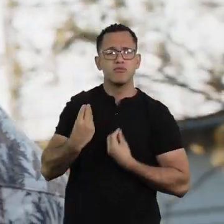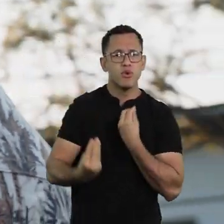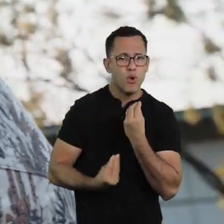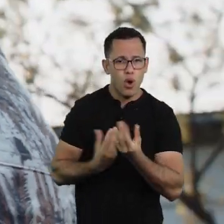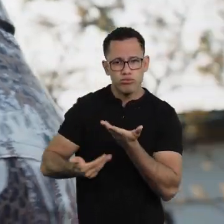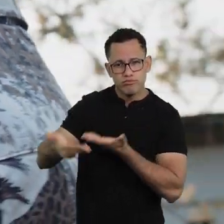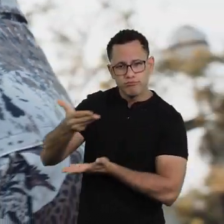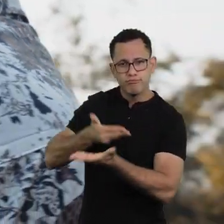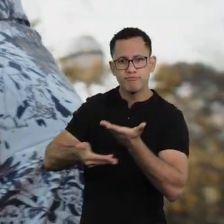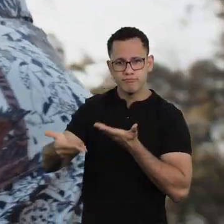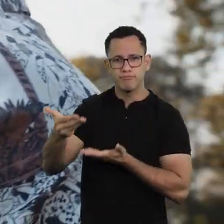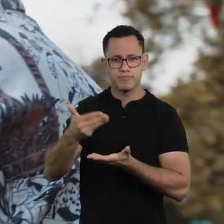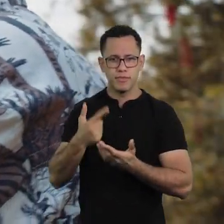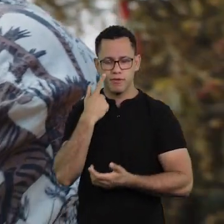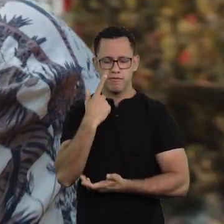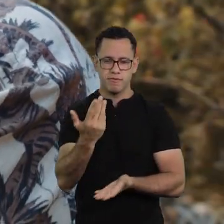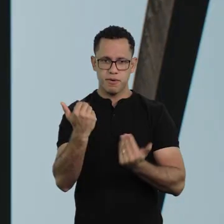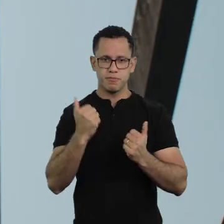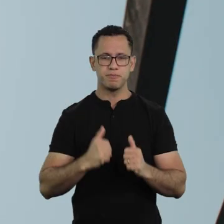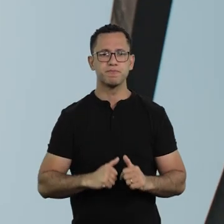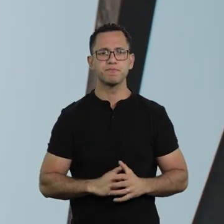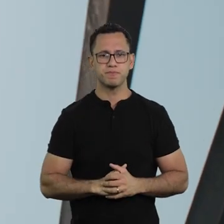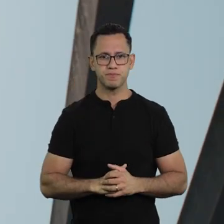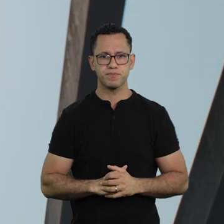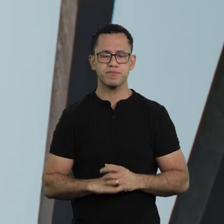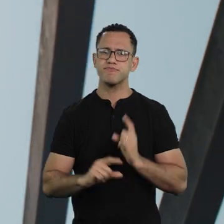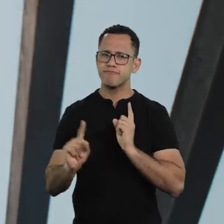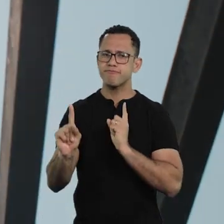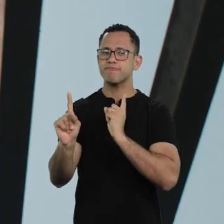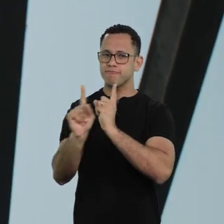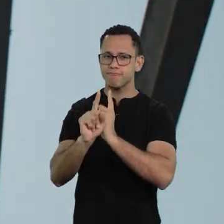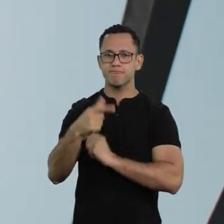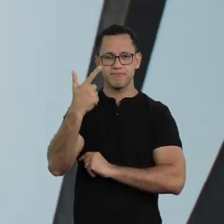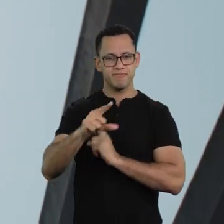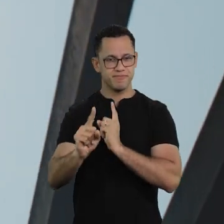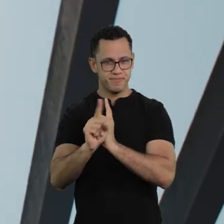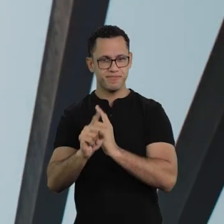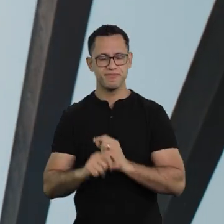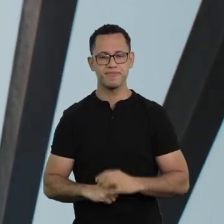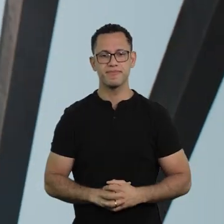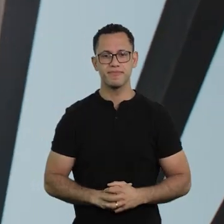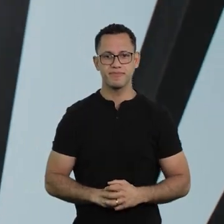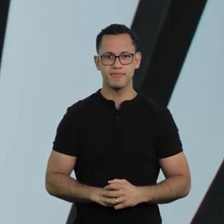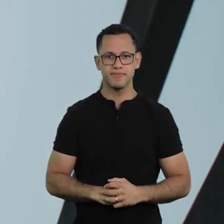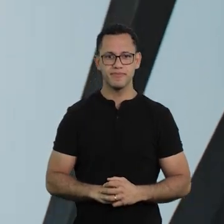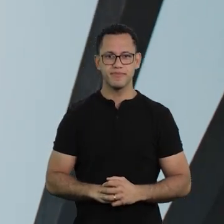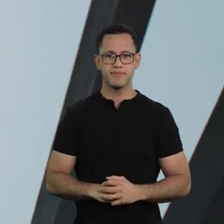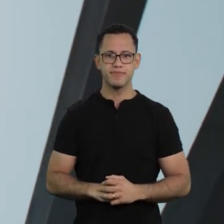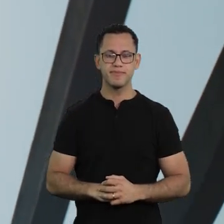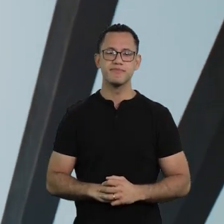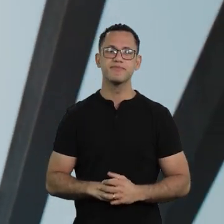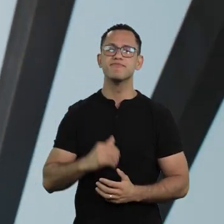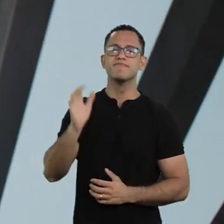Xico Sa’s life and my life too. Stay tuned for this meeting.